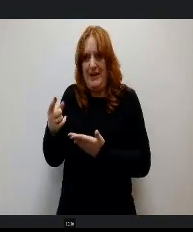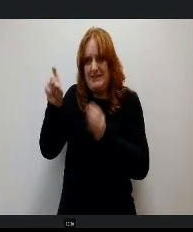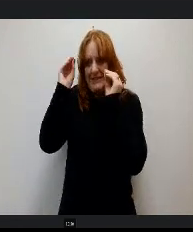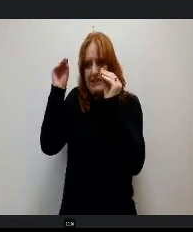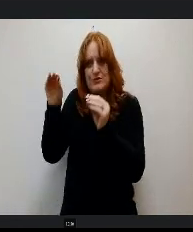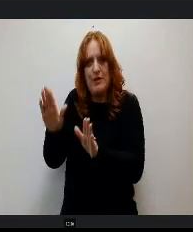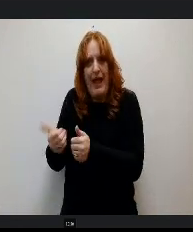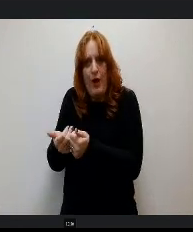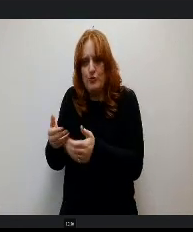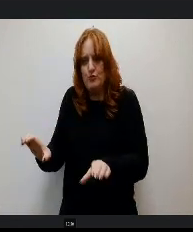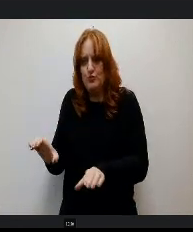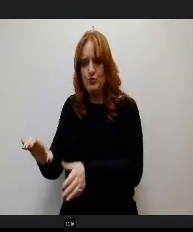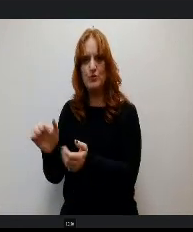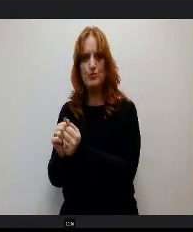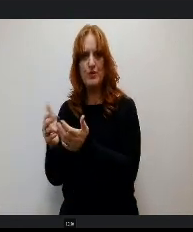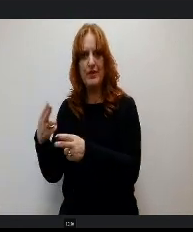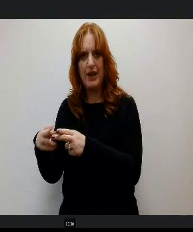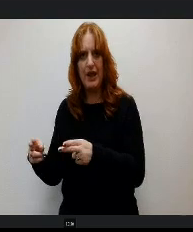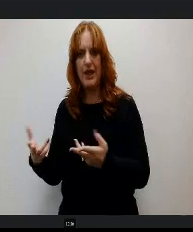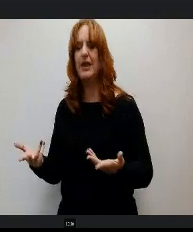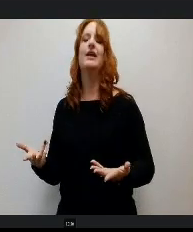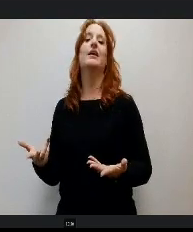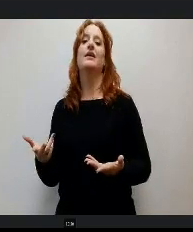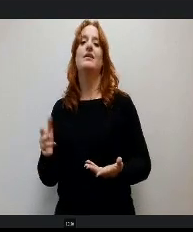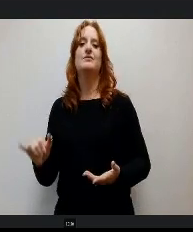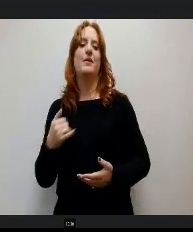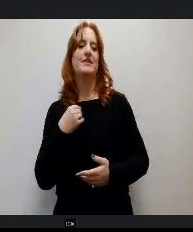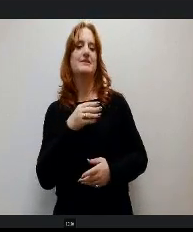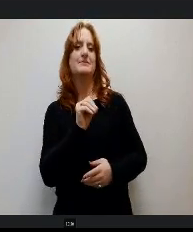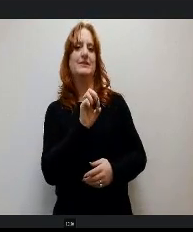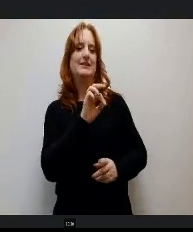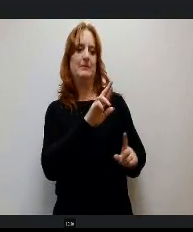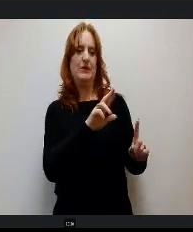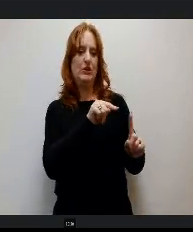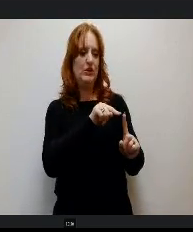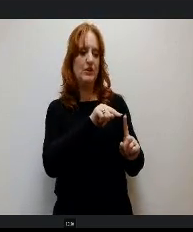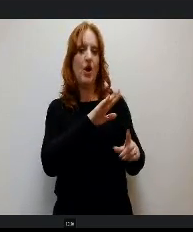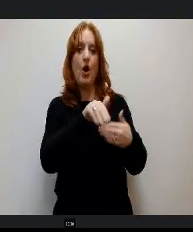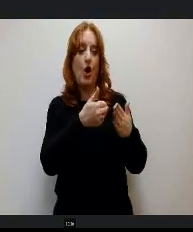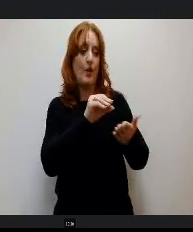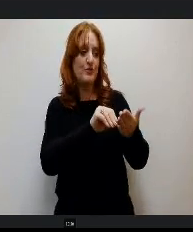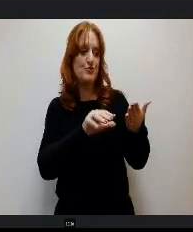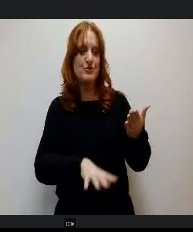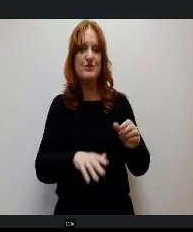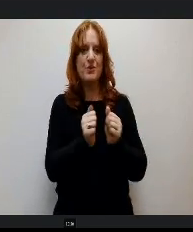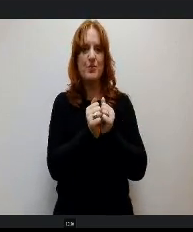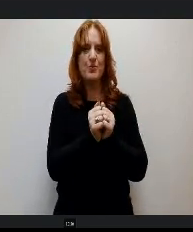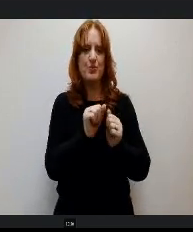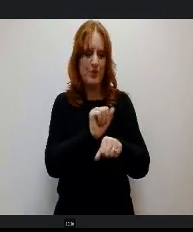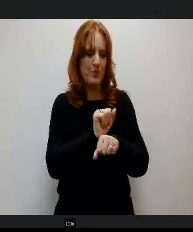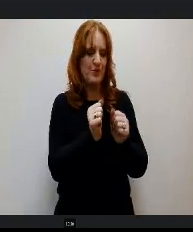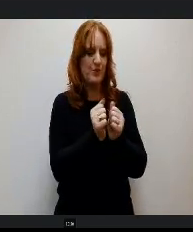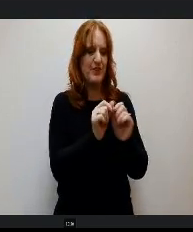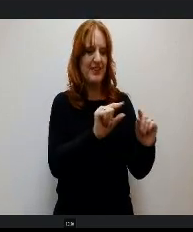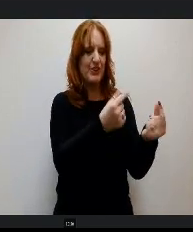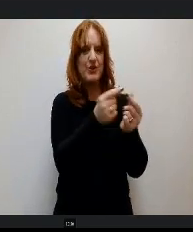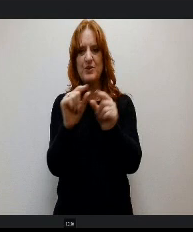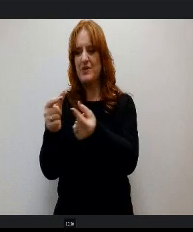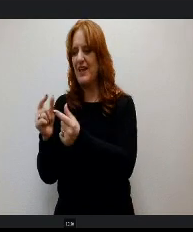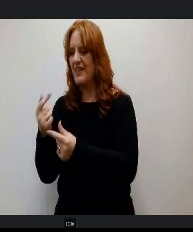o do this. And so this is Miss Beer all the e students, they worked in groups and had to create their own cookie recipe and